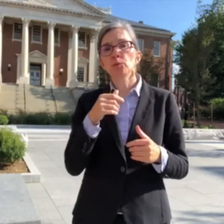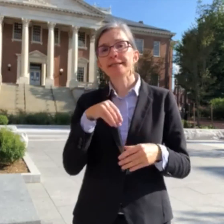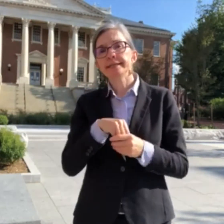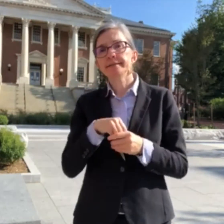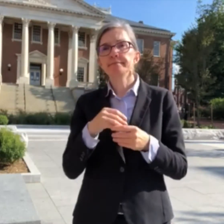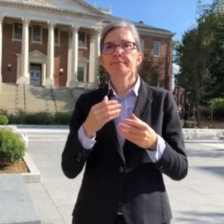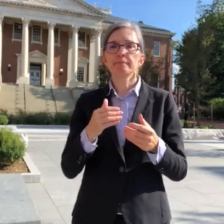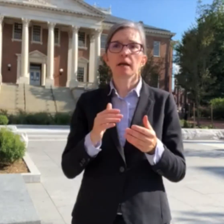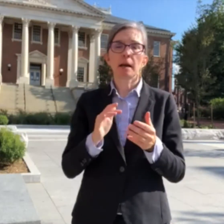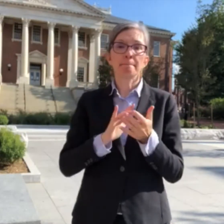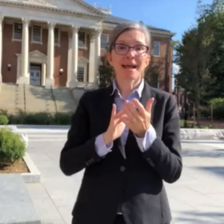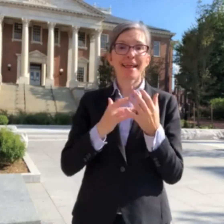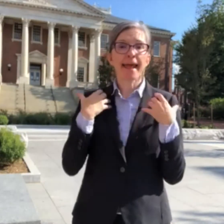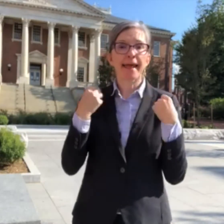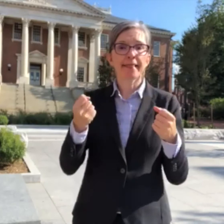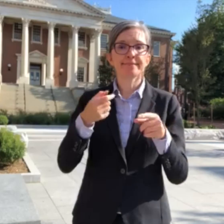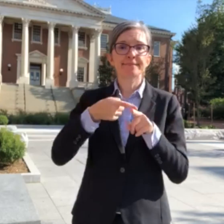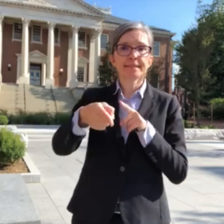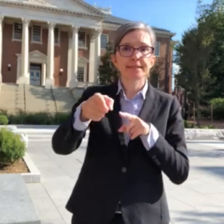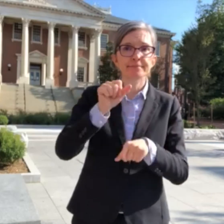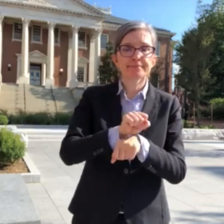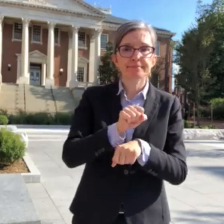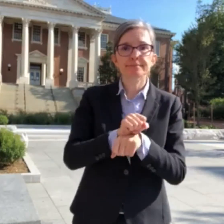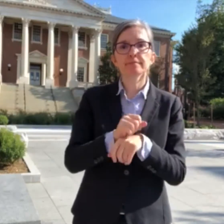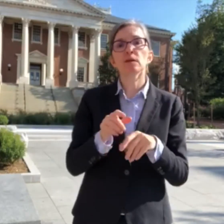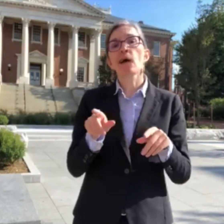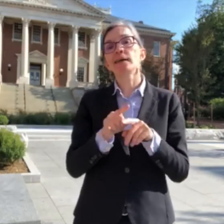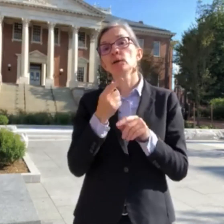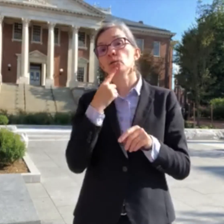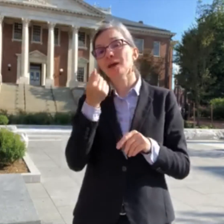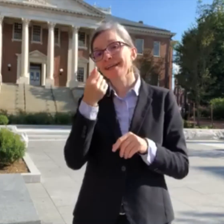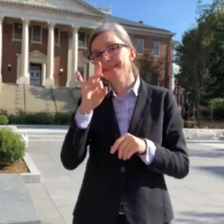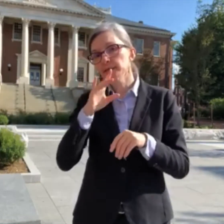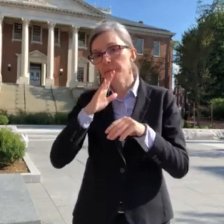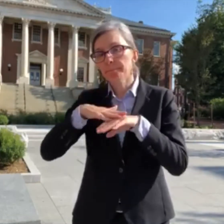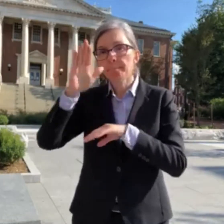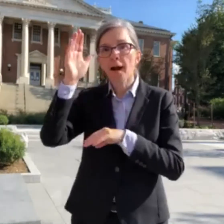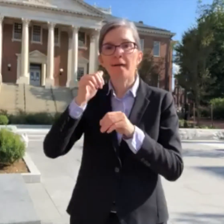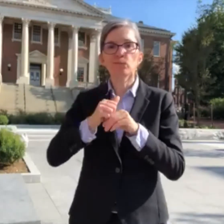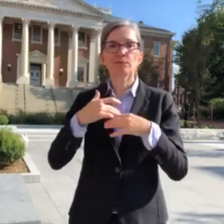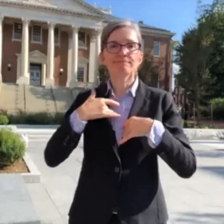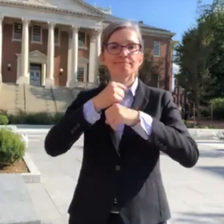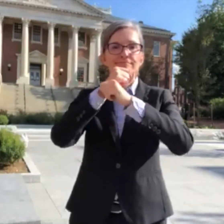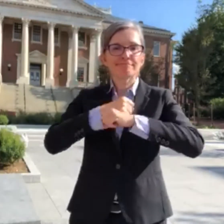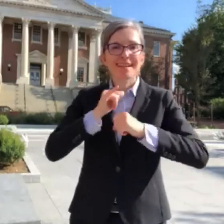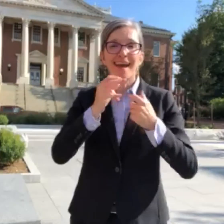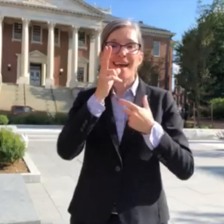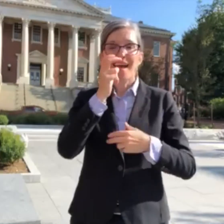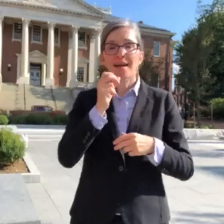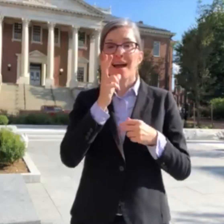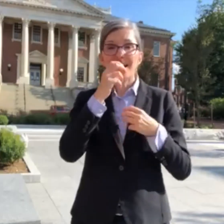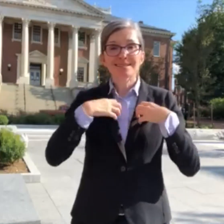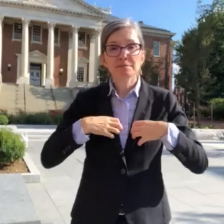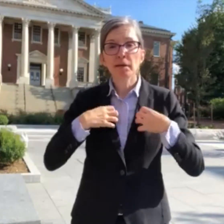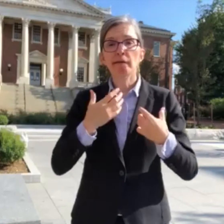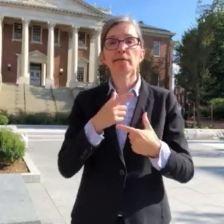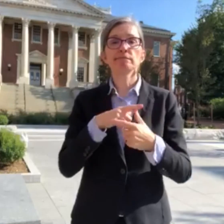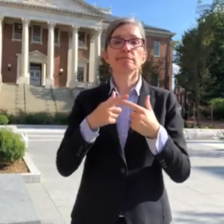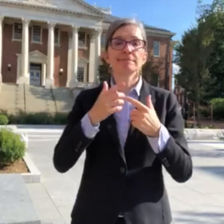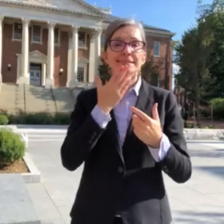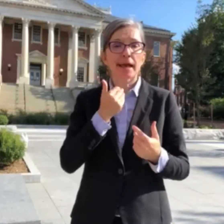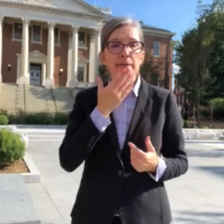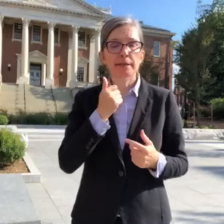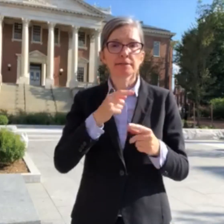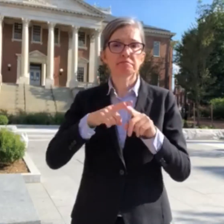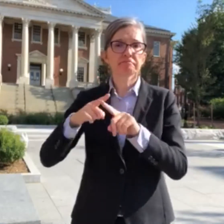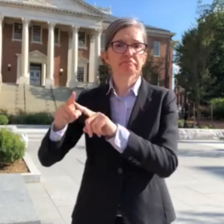Have underlying medical conditions, age 18 - 64 who have asthma, diabetes, and other illnesses